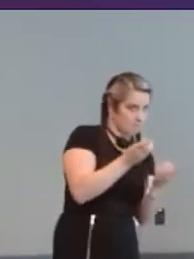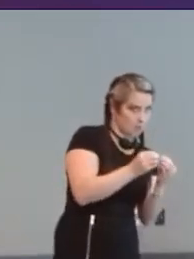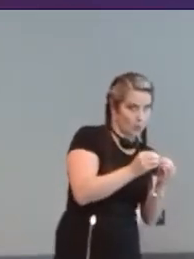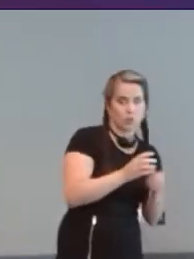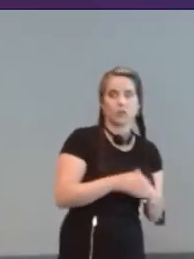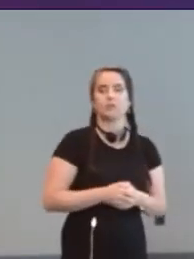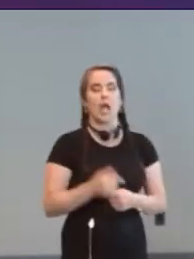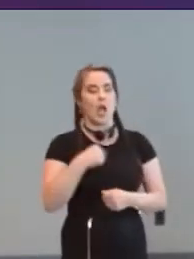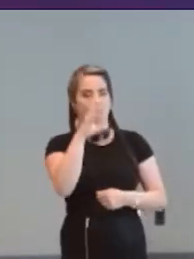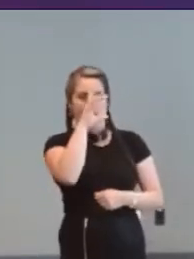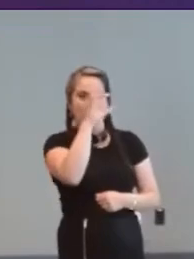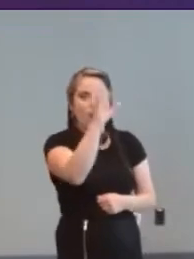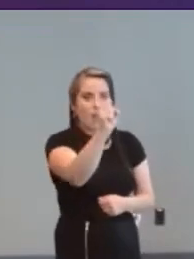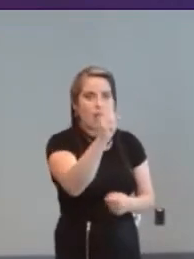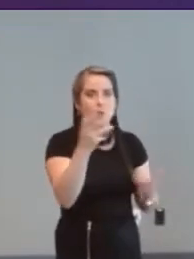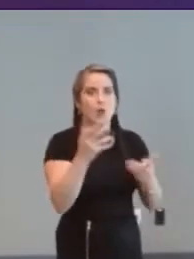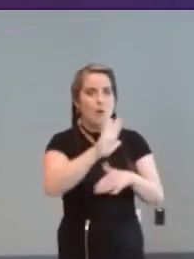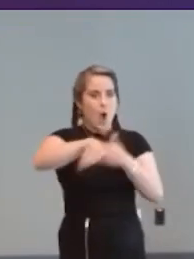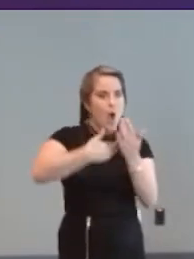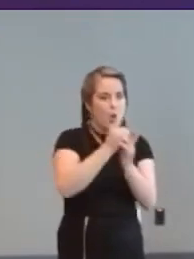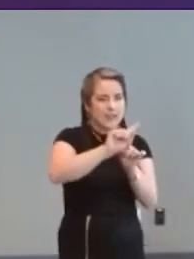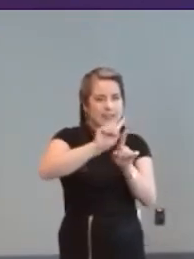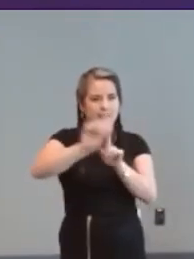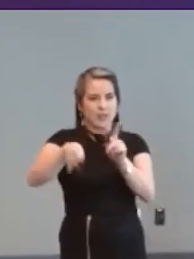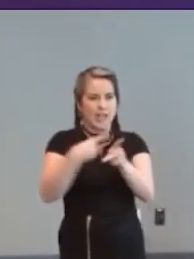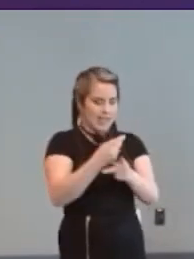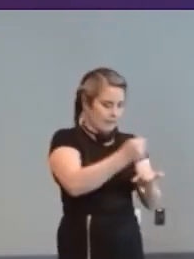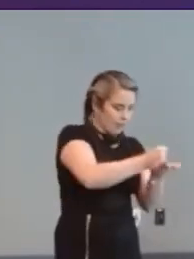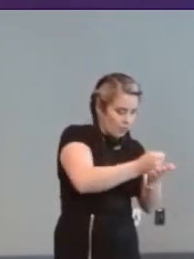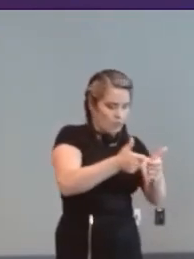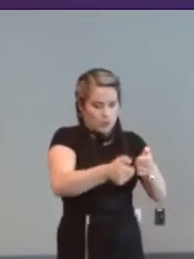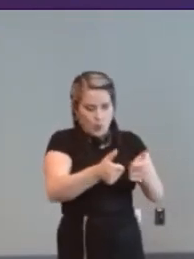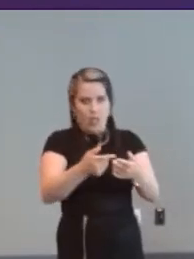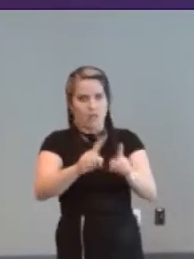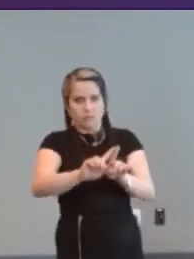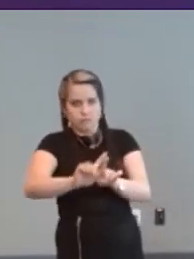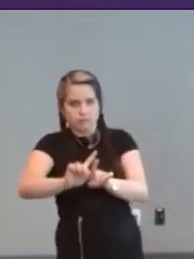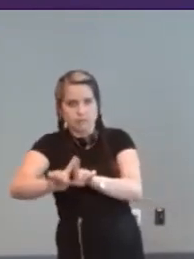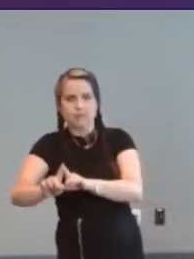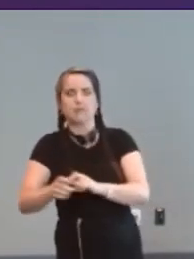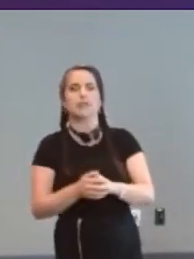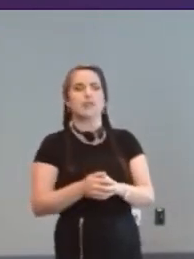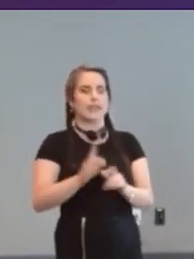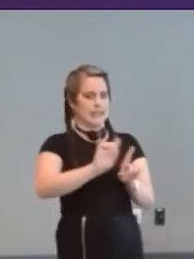was fascinated about the all the controllers that you showed and um all those design strategies that